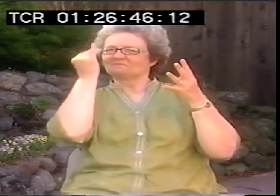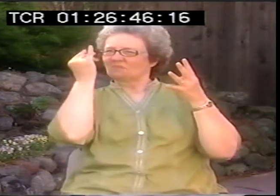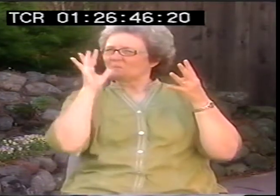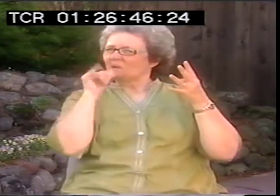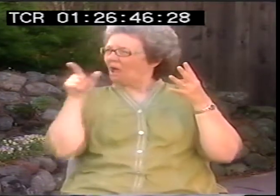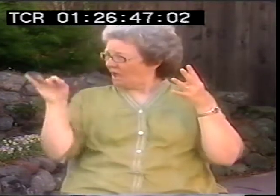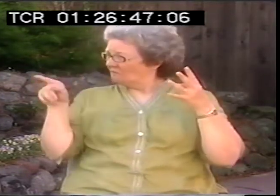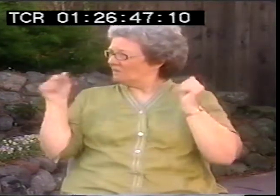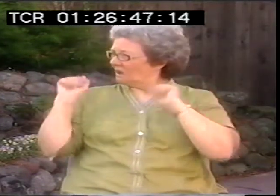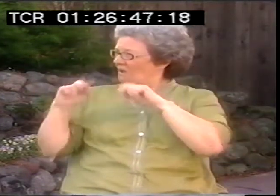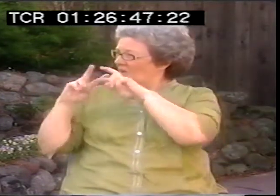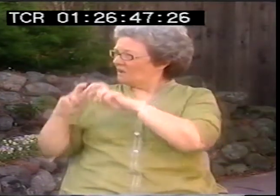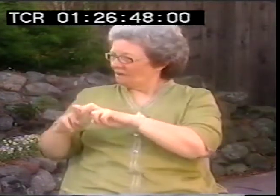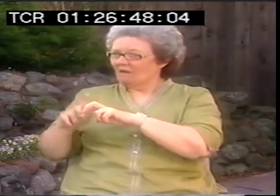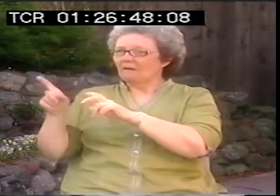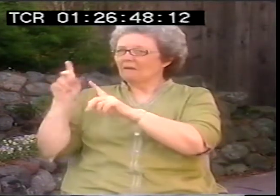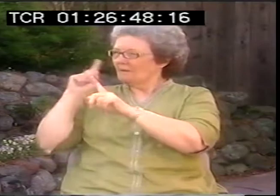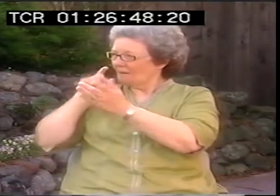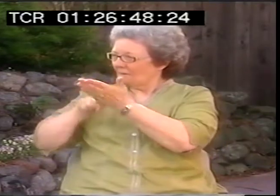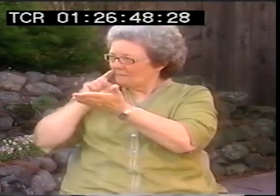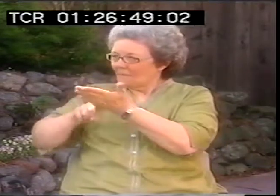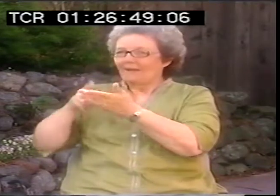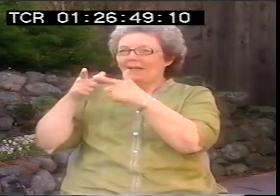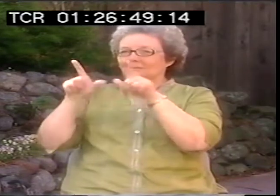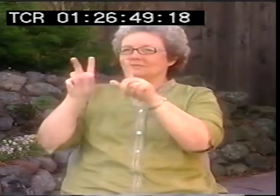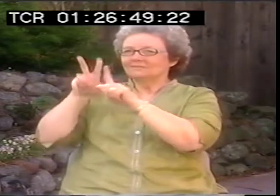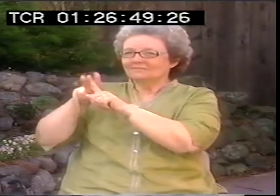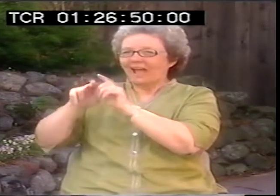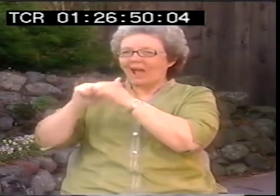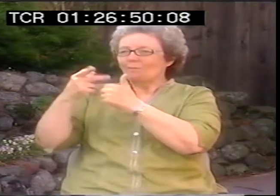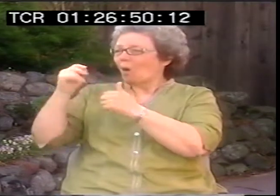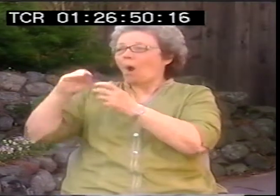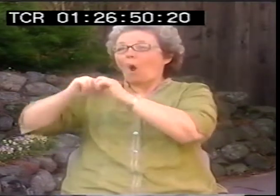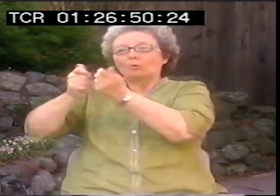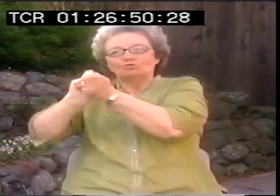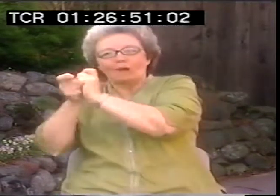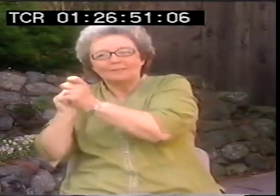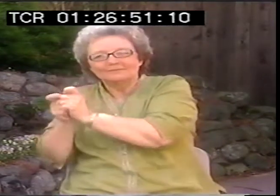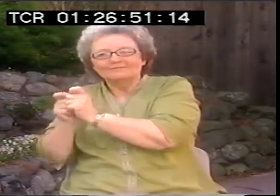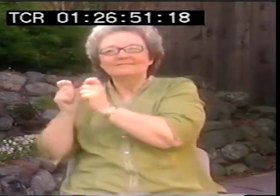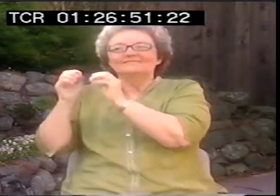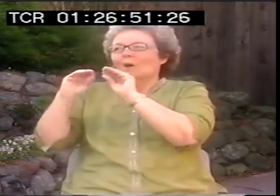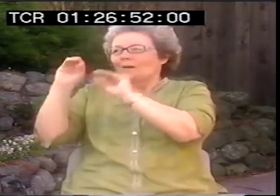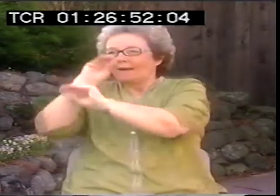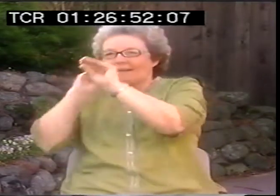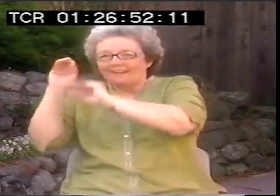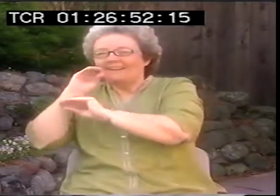Why not play with these rules in a creative way? Because if English has this way of going about analyzing poetry